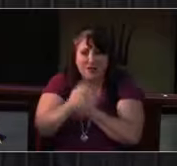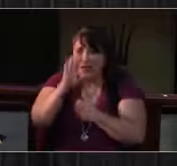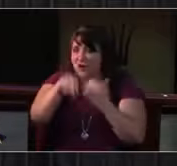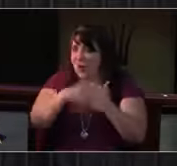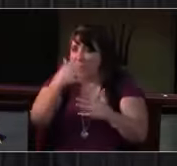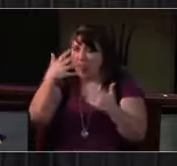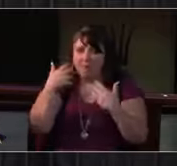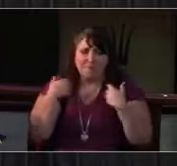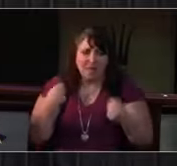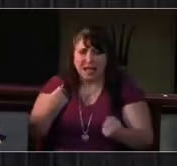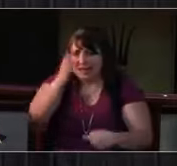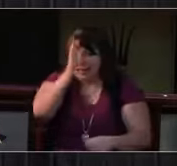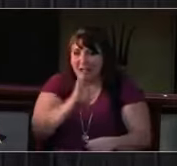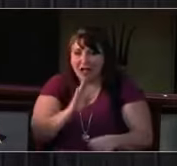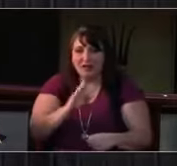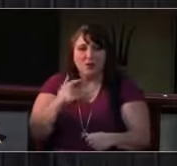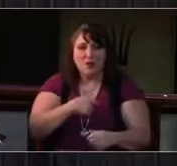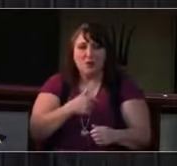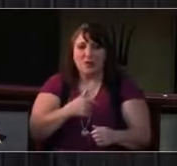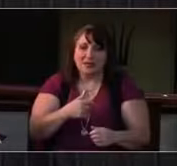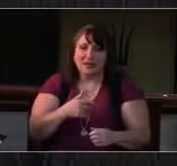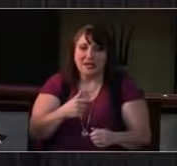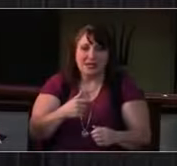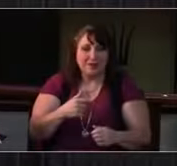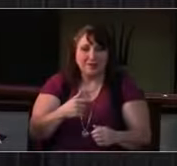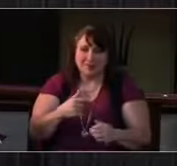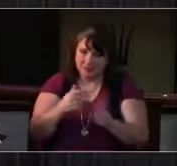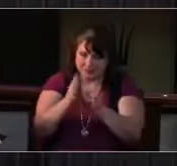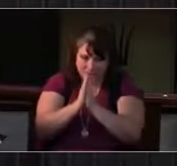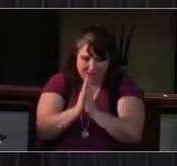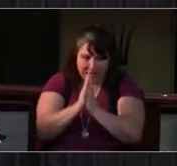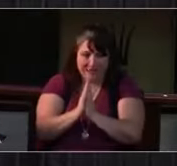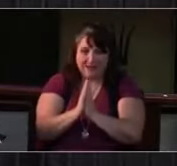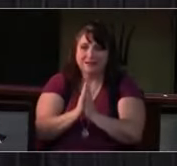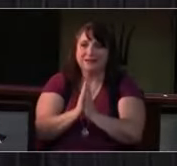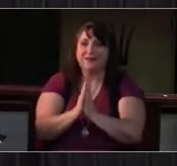Generous God, you call into your brilliant light all who have died.